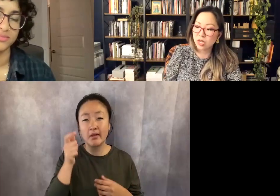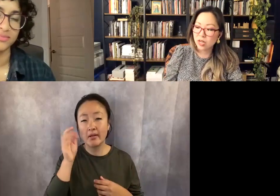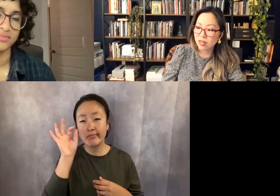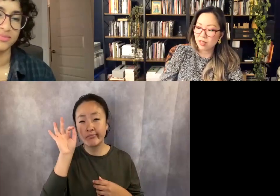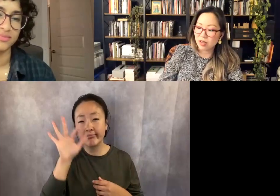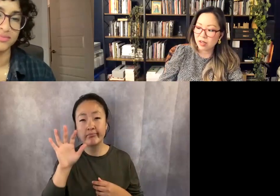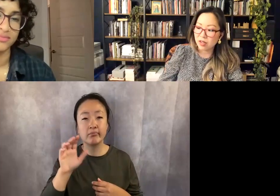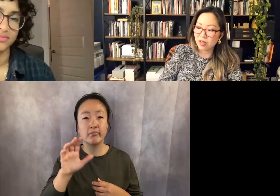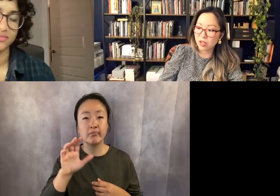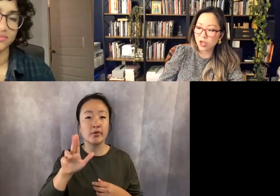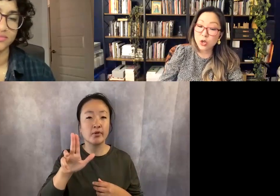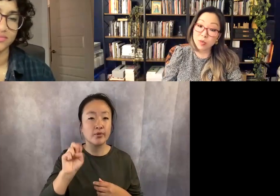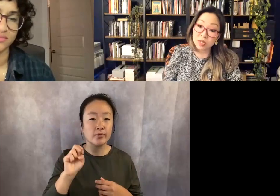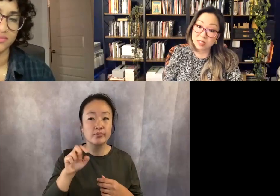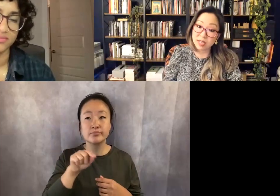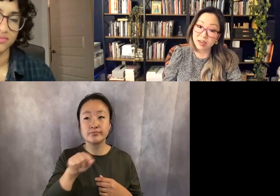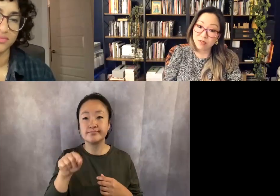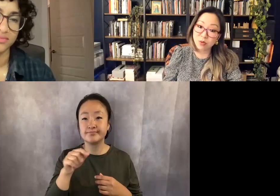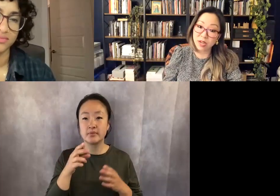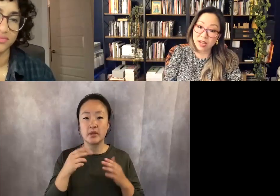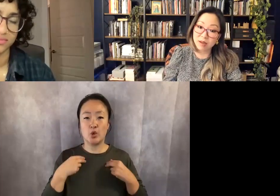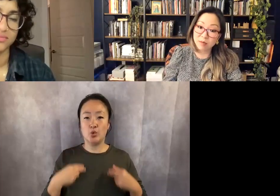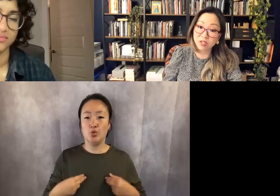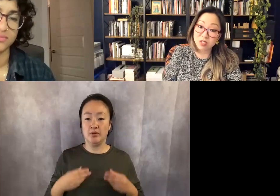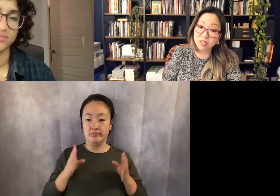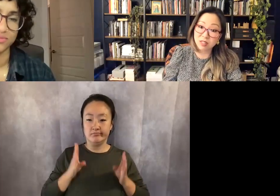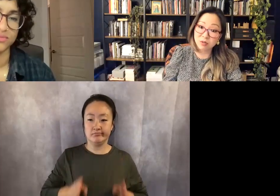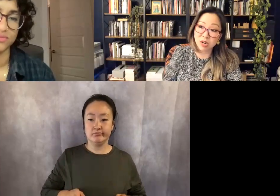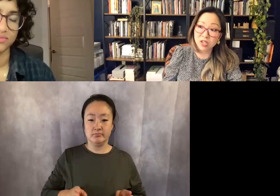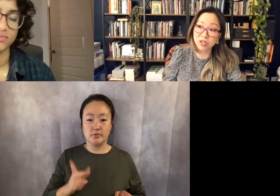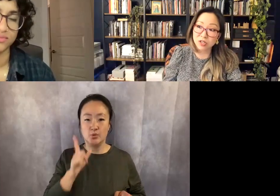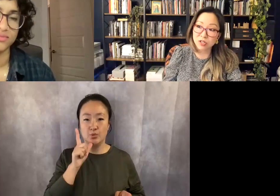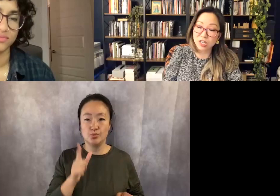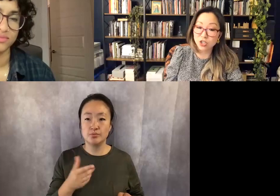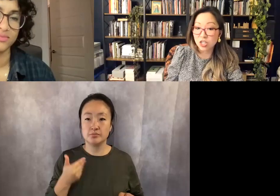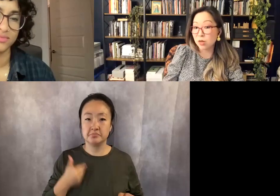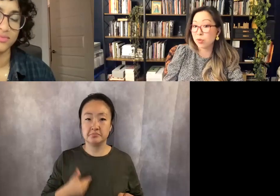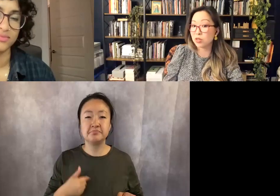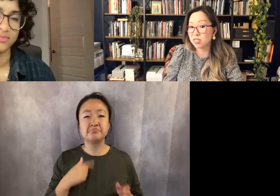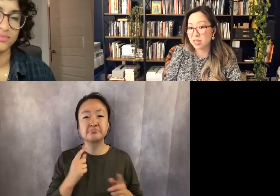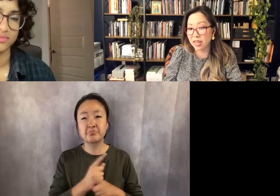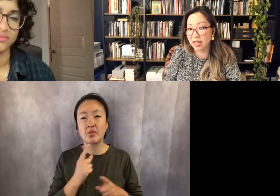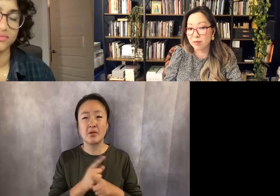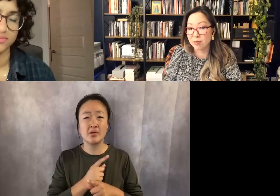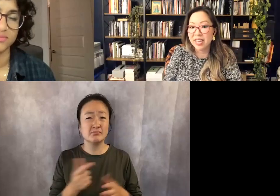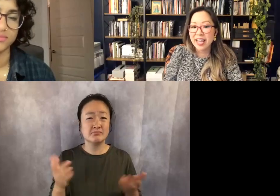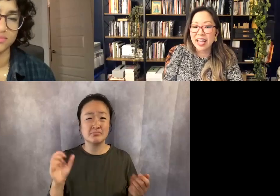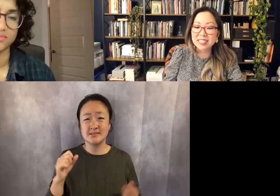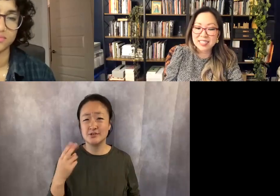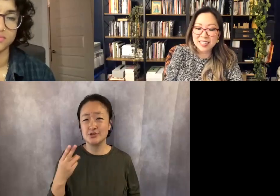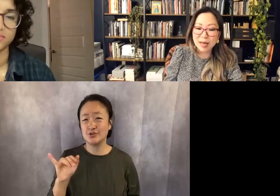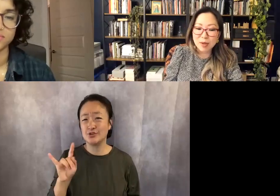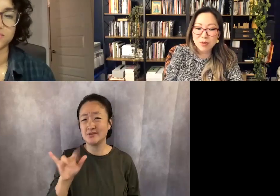the human side of who I am and just the regular like shitty person I am, and see that people